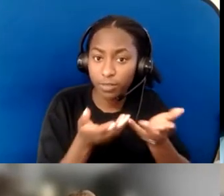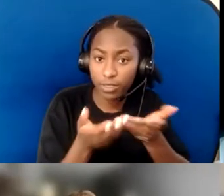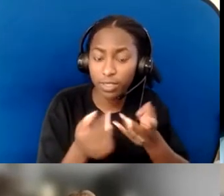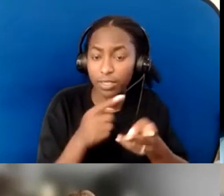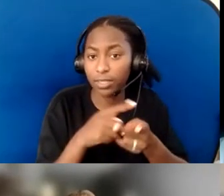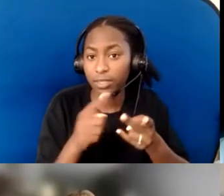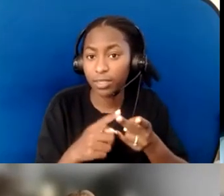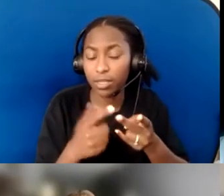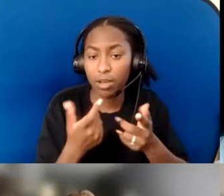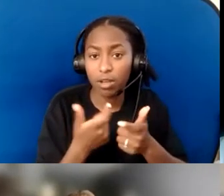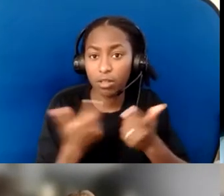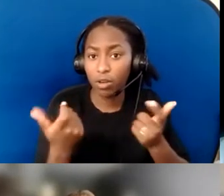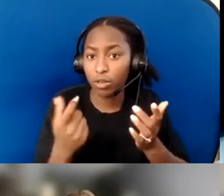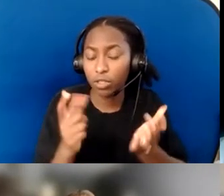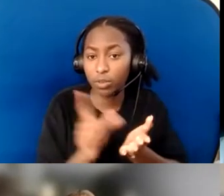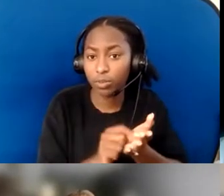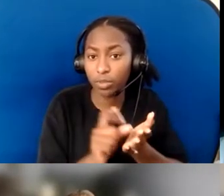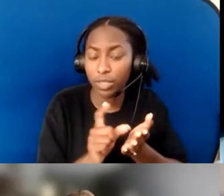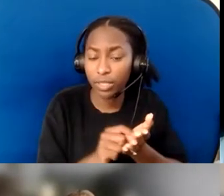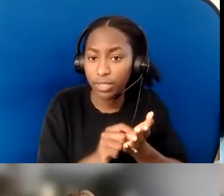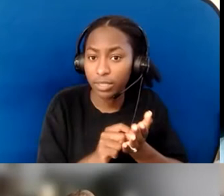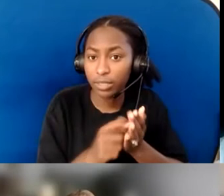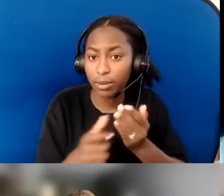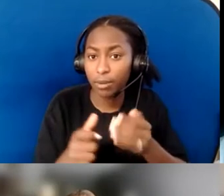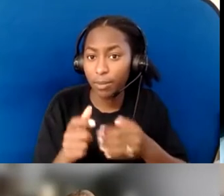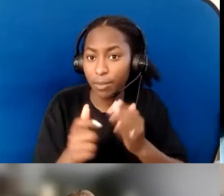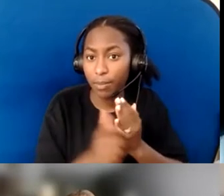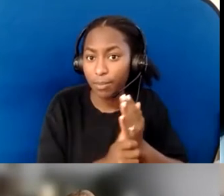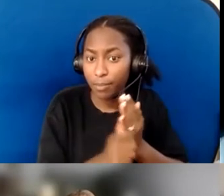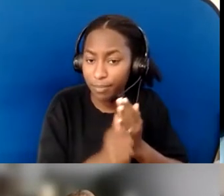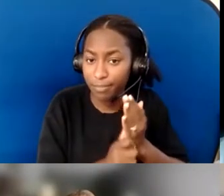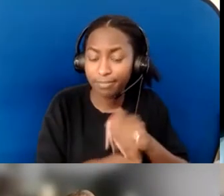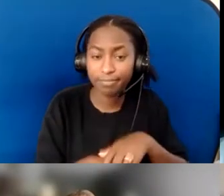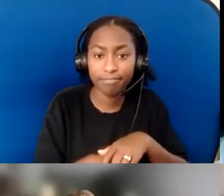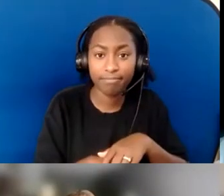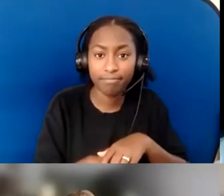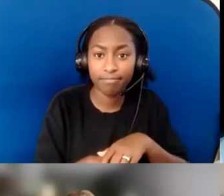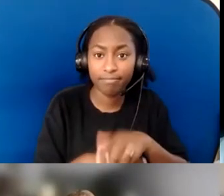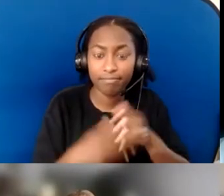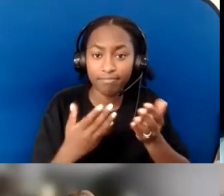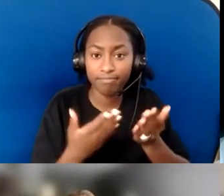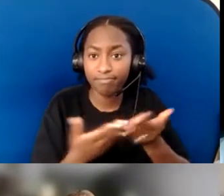and equipment you can borrow from the church if you need it— like wheelchairs and...